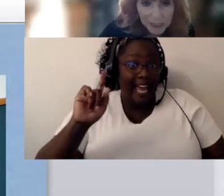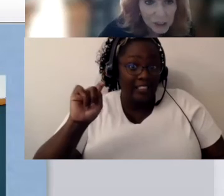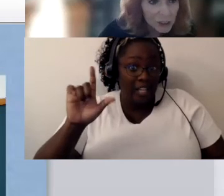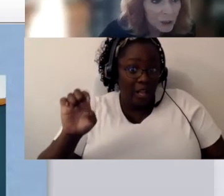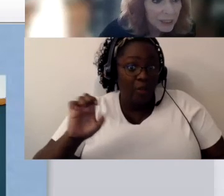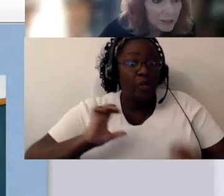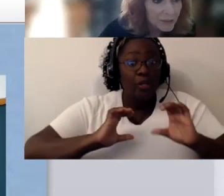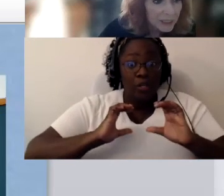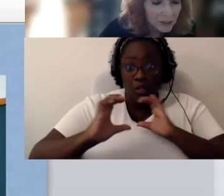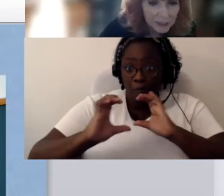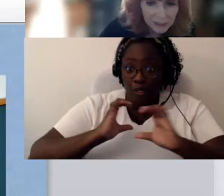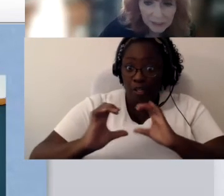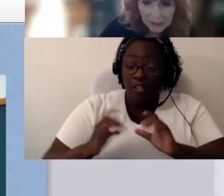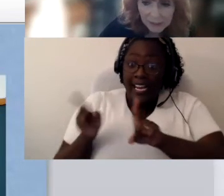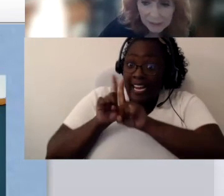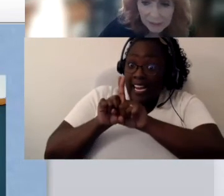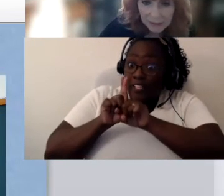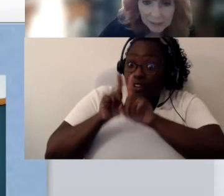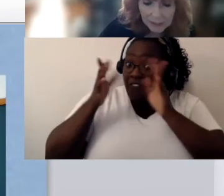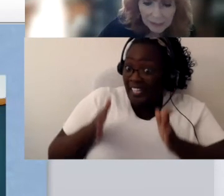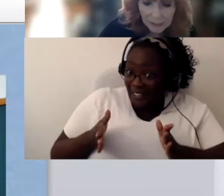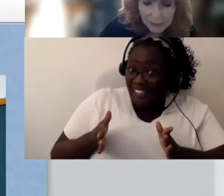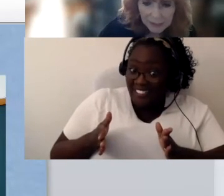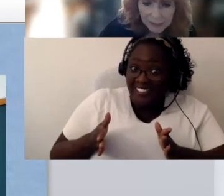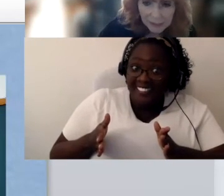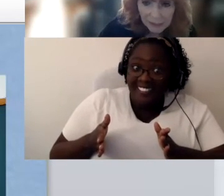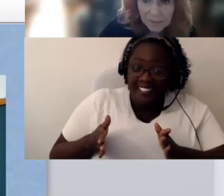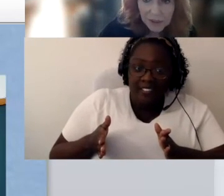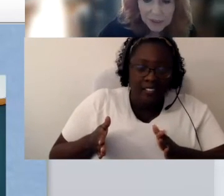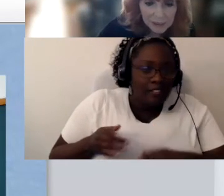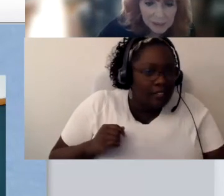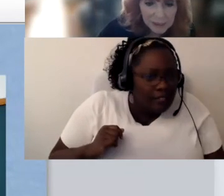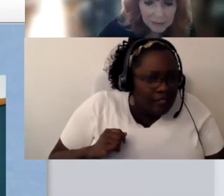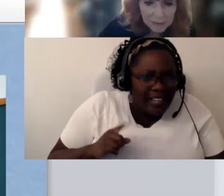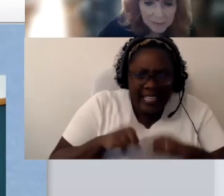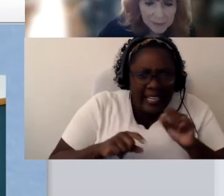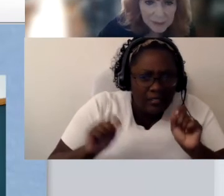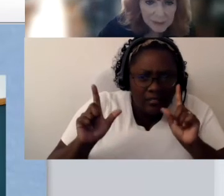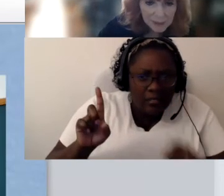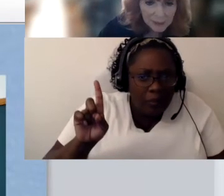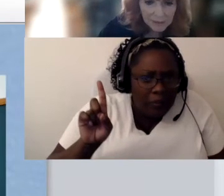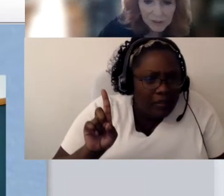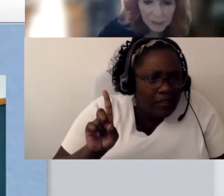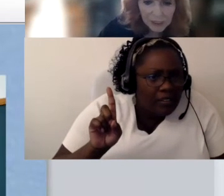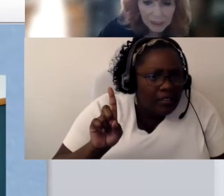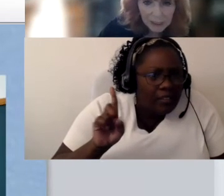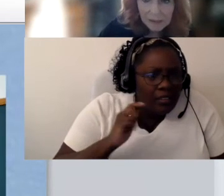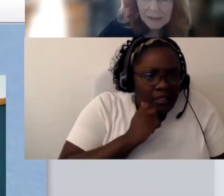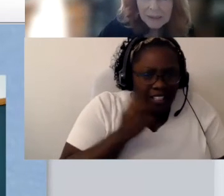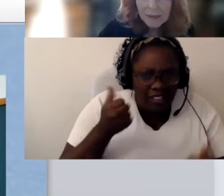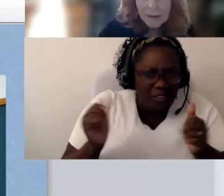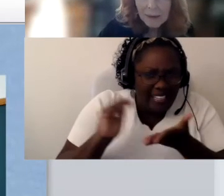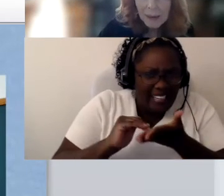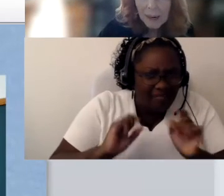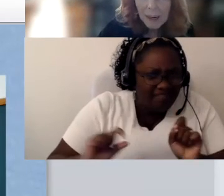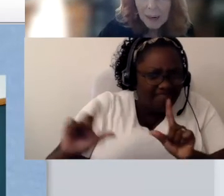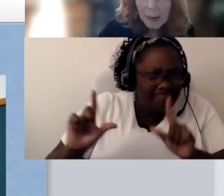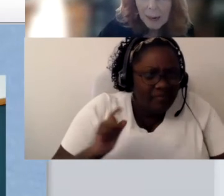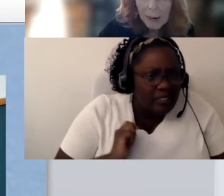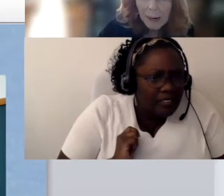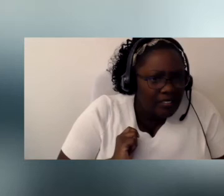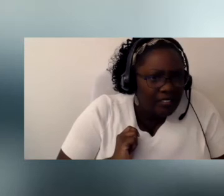Her intervener here. I didn’t get that up, let’s see. Let’s try again. Sorry I’m